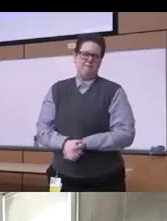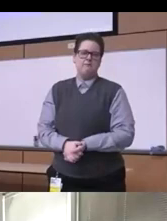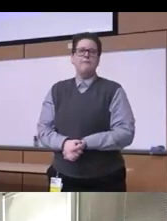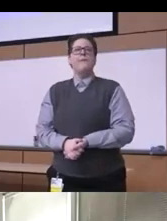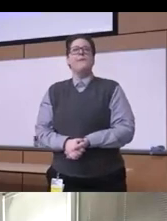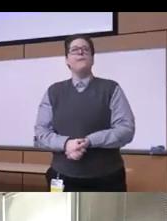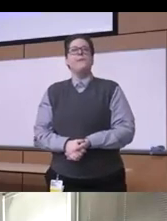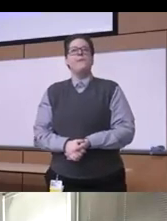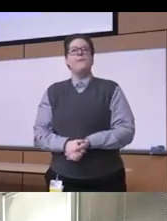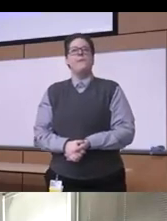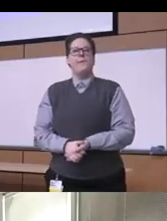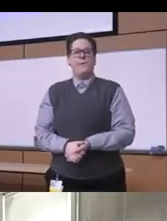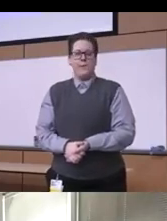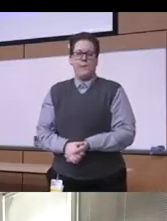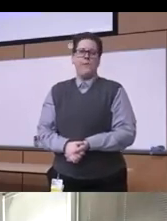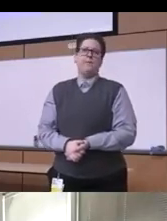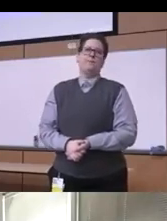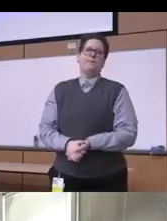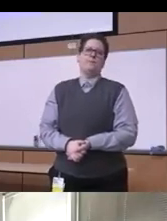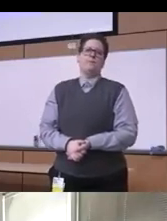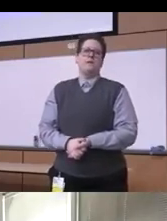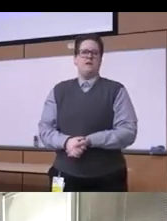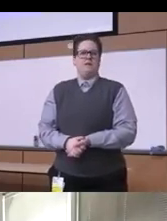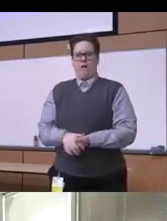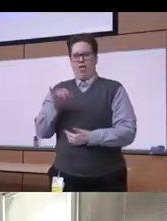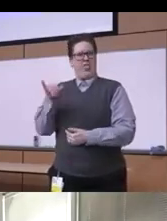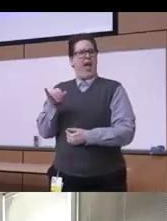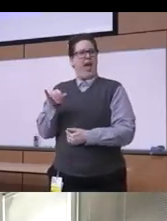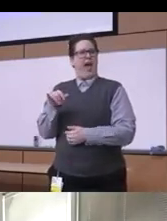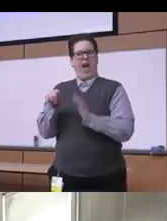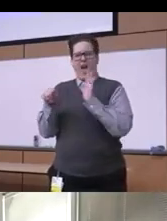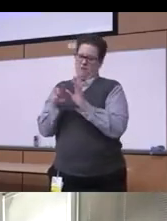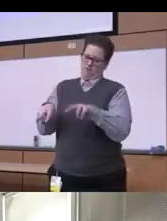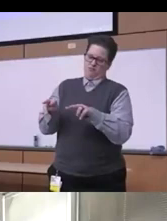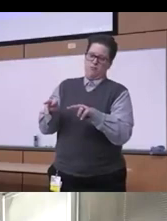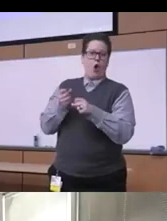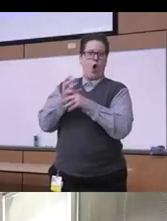so what is the far-reaching really harm of the stigma and what we're really talking about which